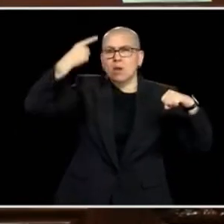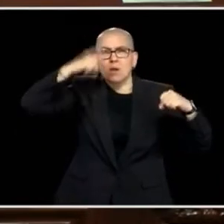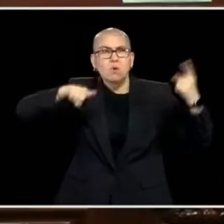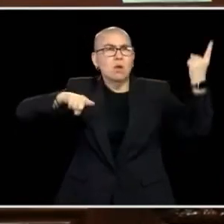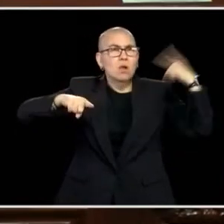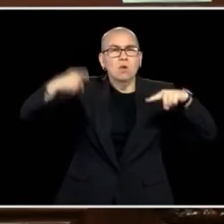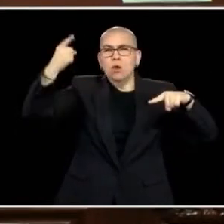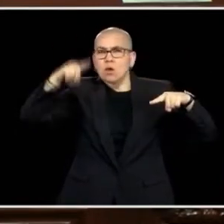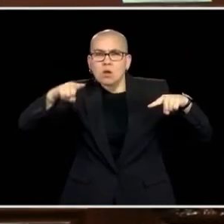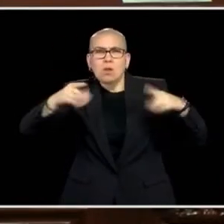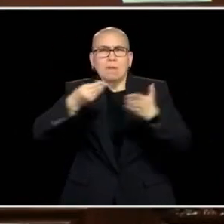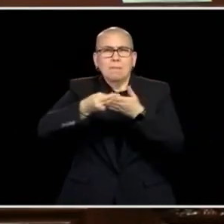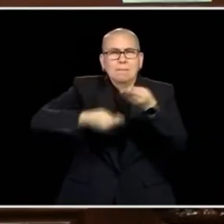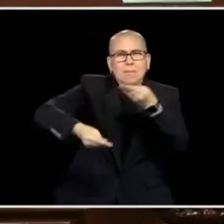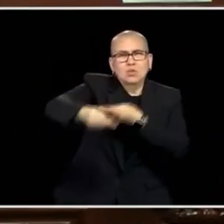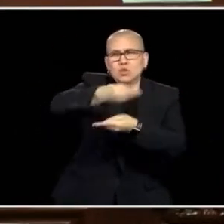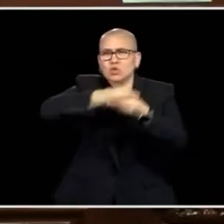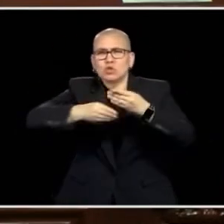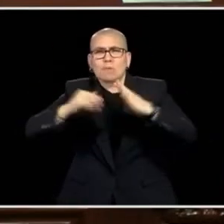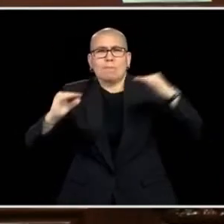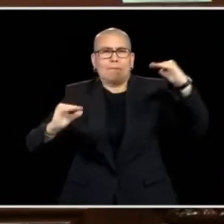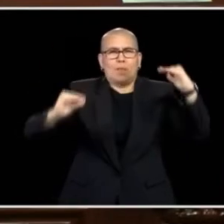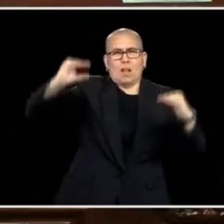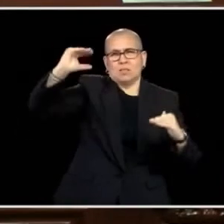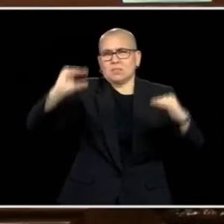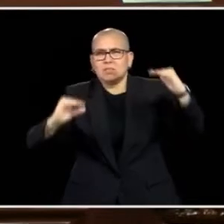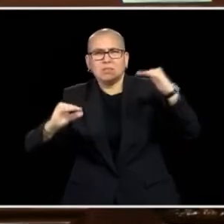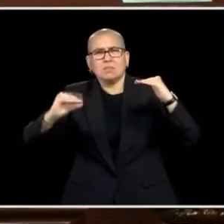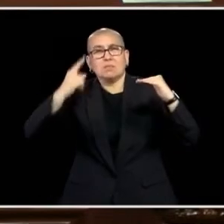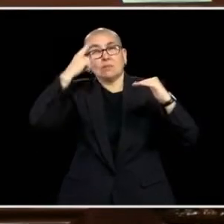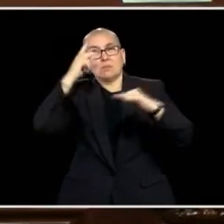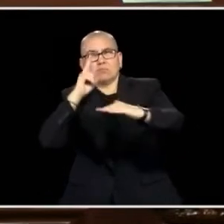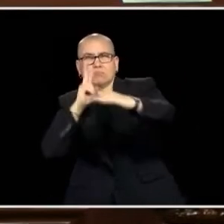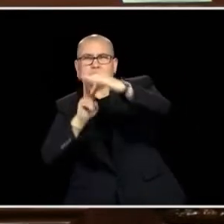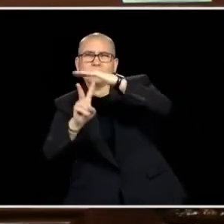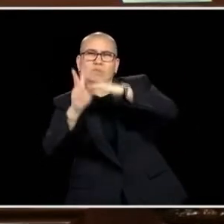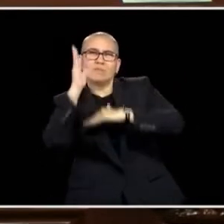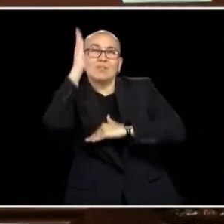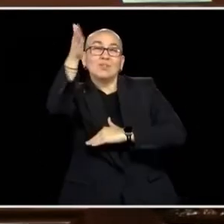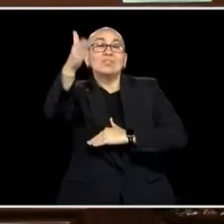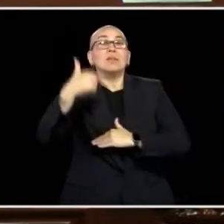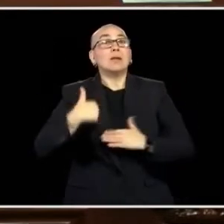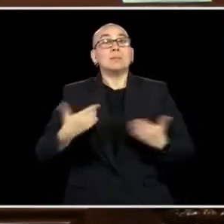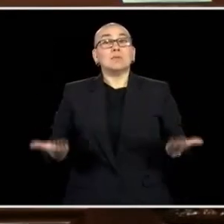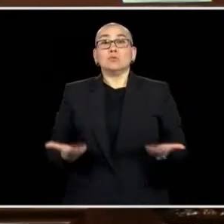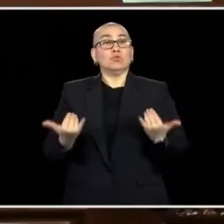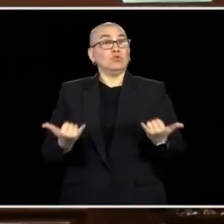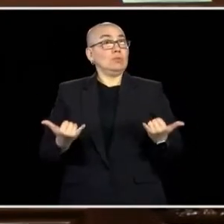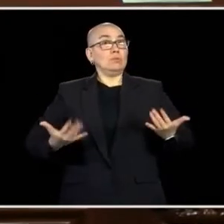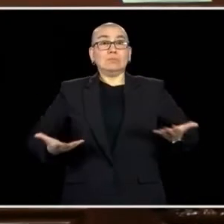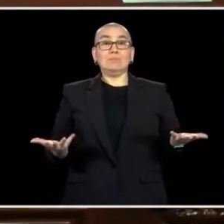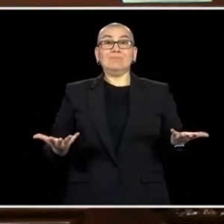CAN BALANCE BUDGETS AND WE'VE PROVEN THAT WE CAN INVEST IN THE FUTURE, AND BECAUSE OF THAT, I'M HERE TONIGHT TO TELL YOU, THE STATE OF OUR STATE IS